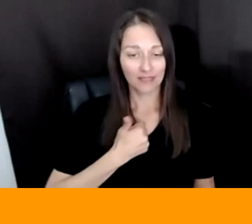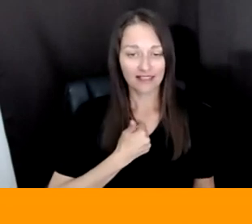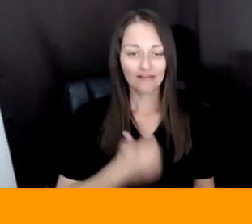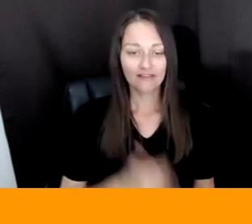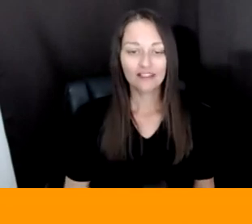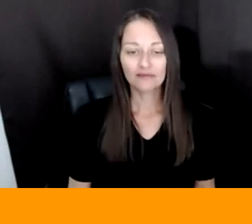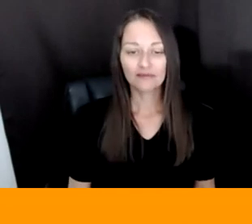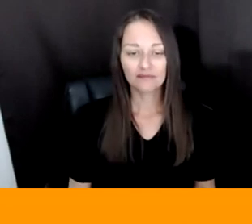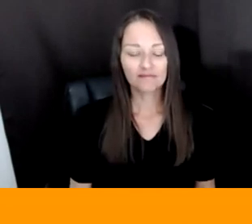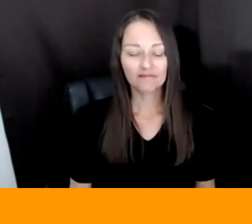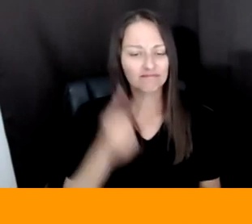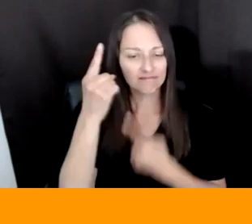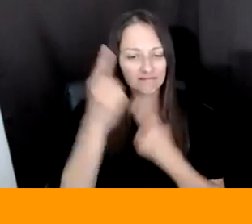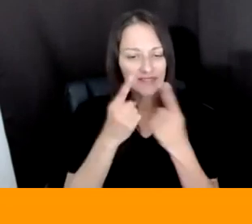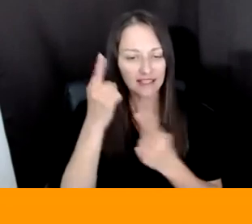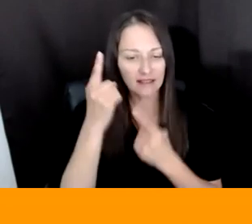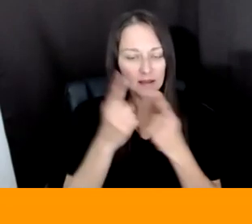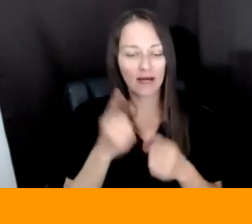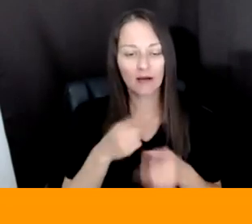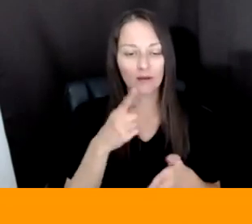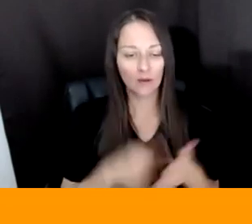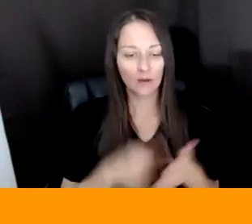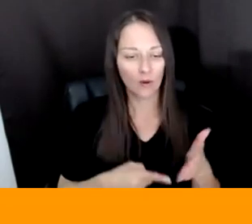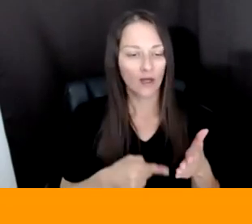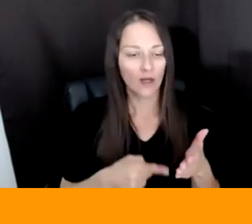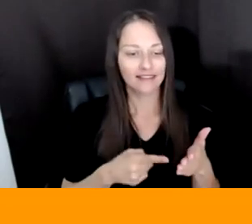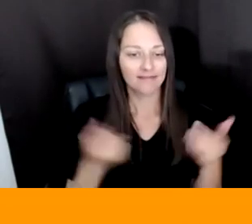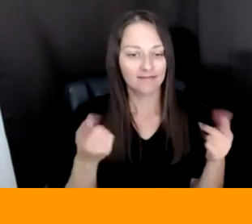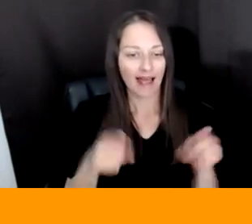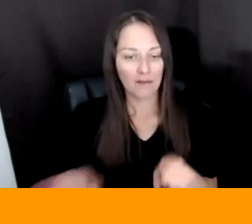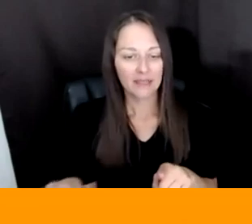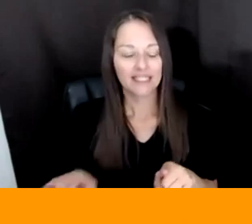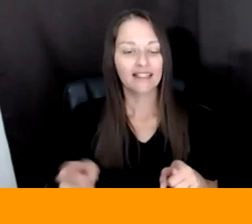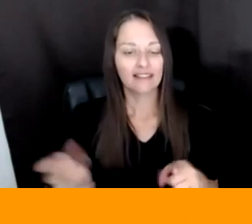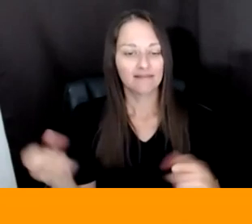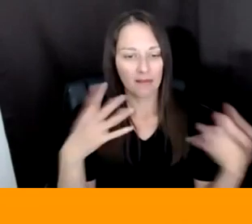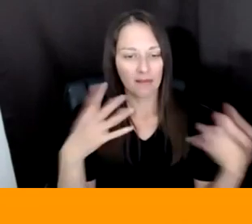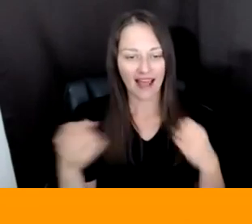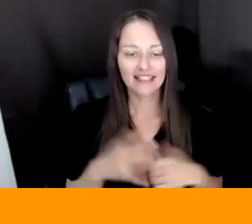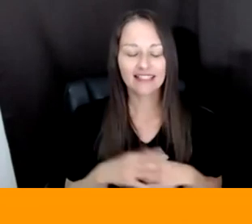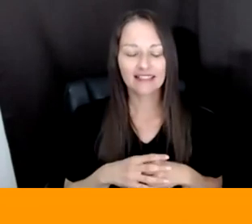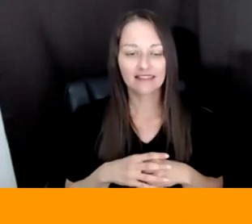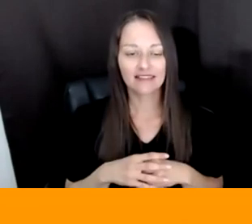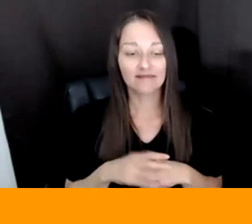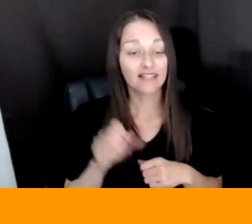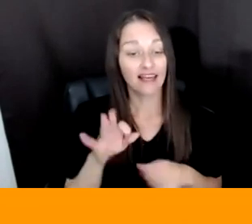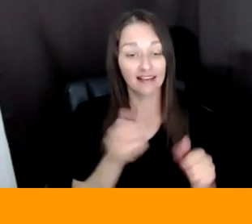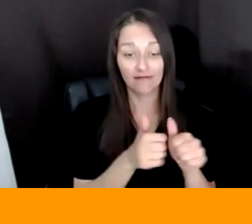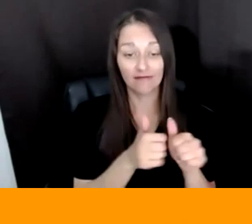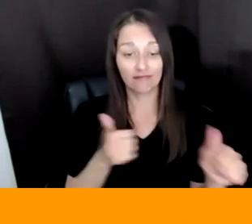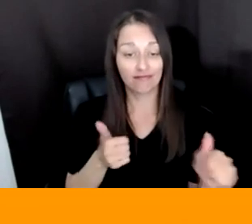COMING AT US AND THINKING ABOUT WHAT IT MEANS TO BE LEFT BEHIND OR NOT TRYING TO COMMUNICATE